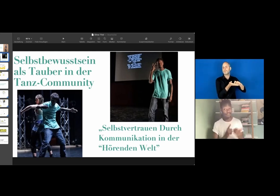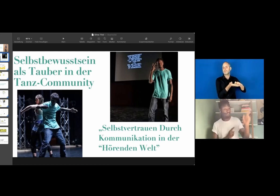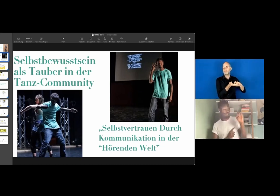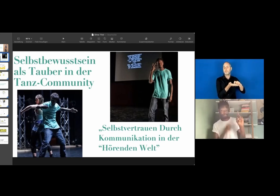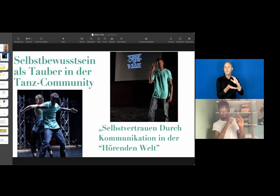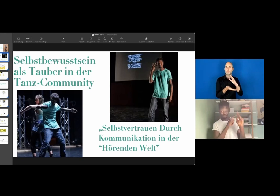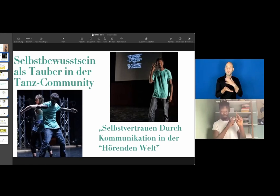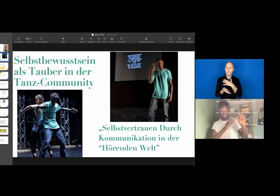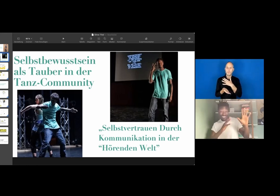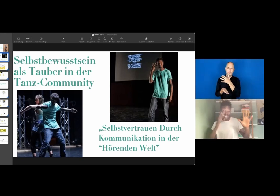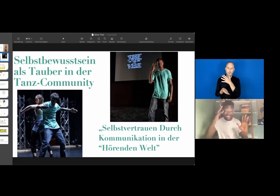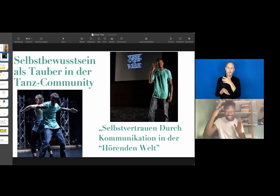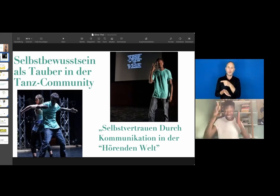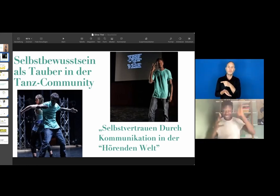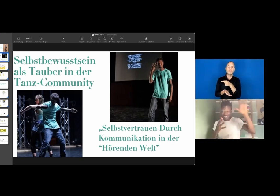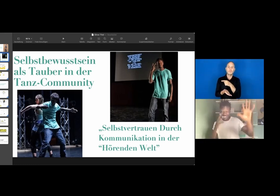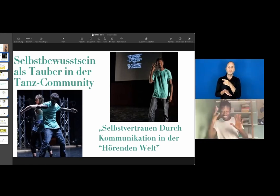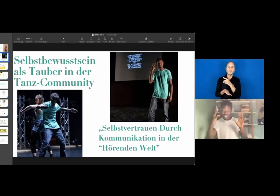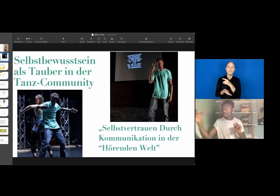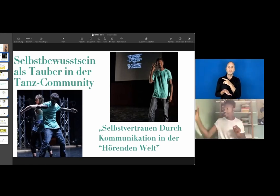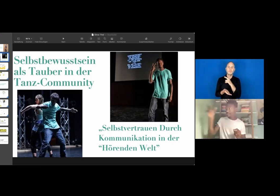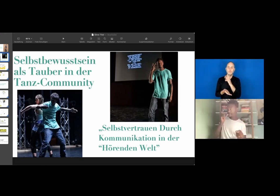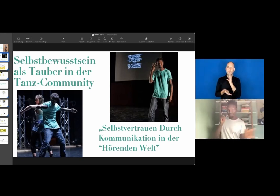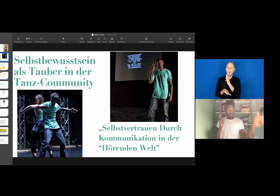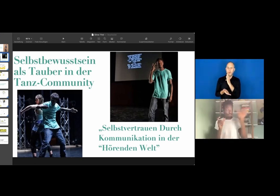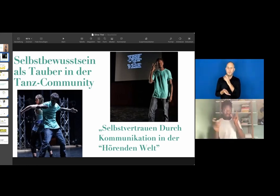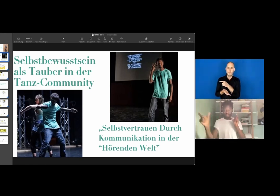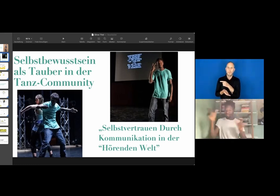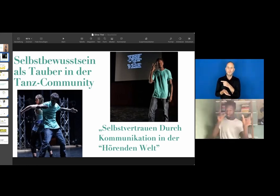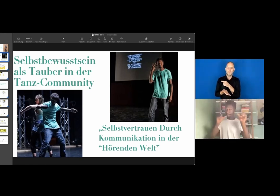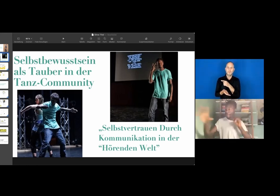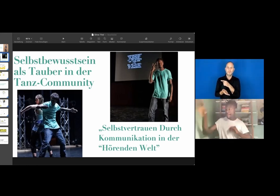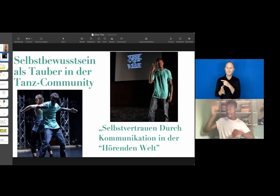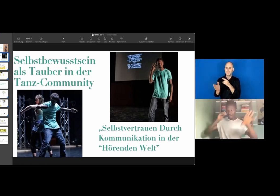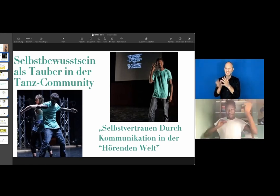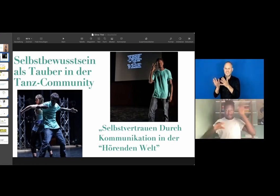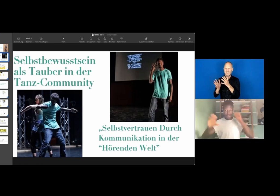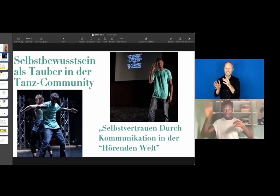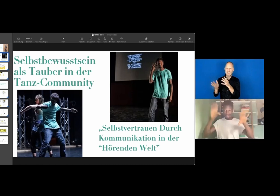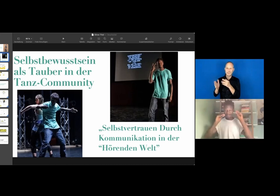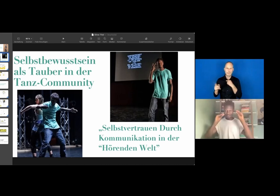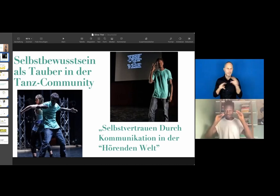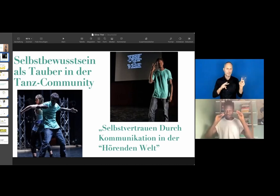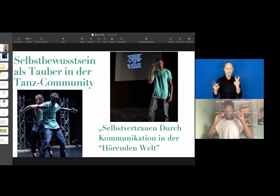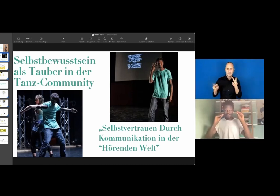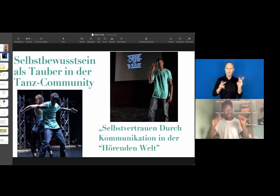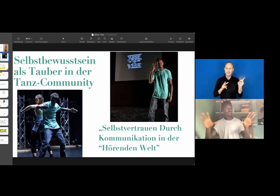Then there were other people that would give me non-verbal cues. And this is how I learned different styles